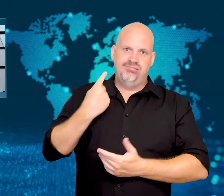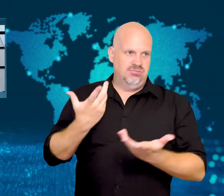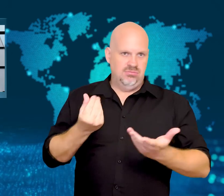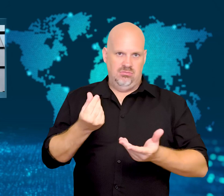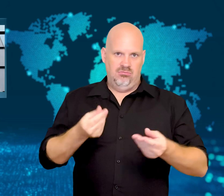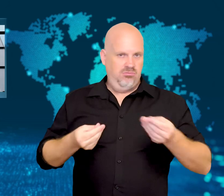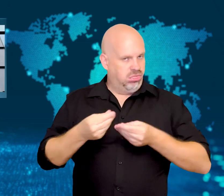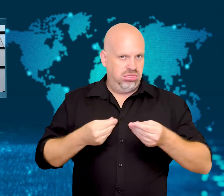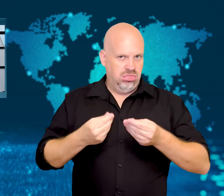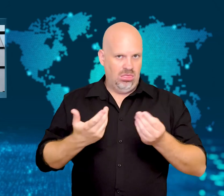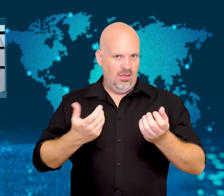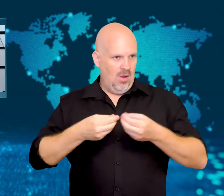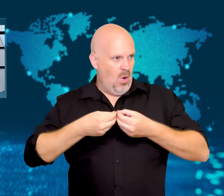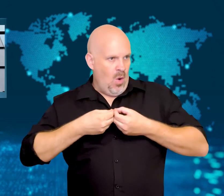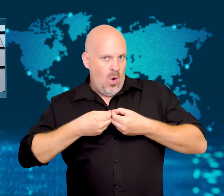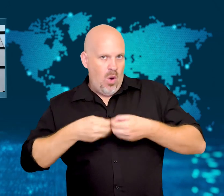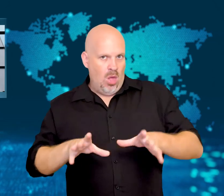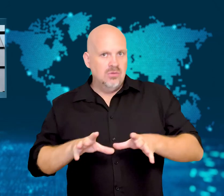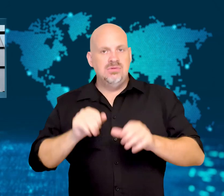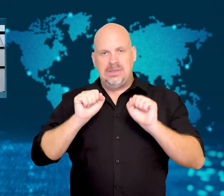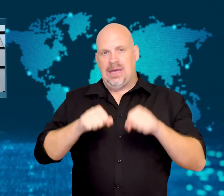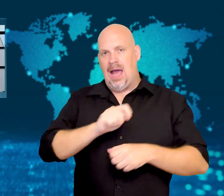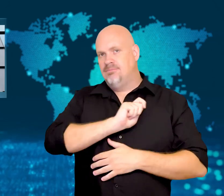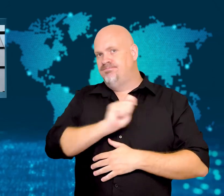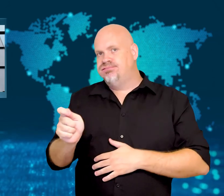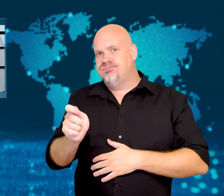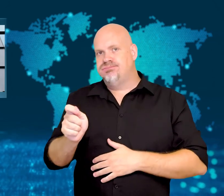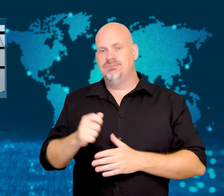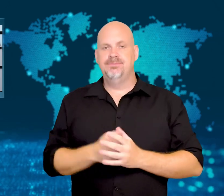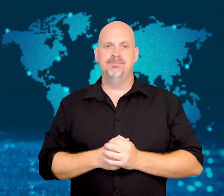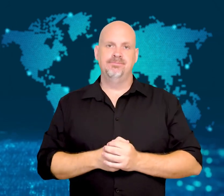financial damages because of their losses.